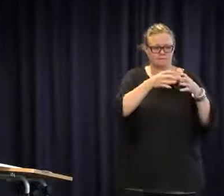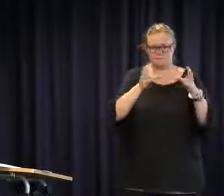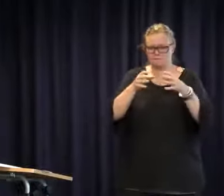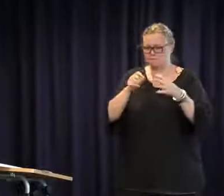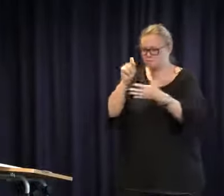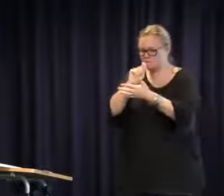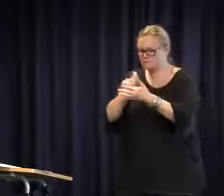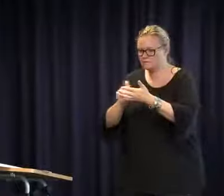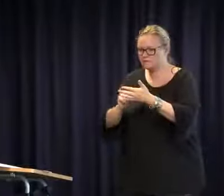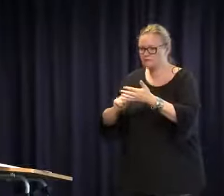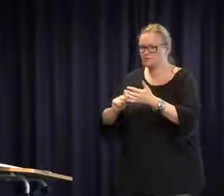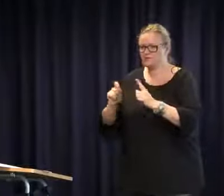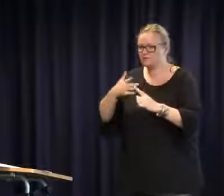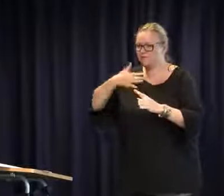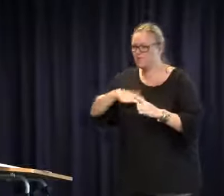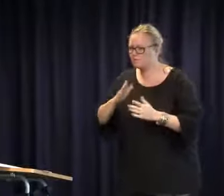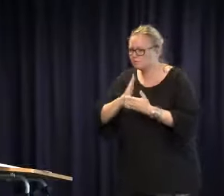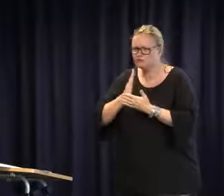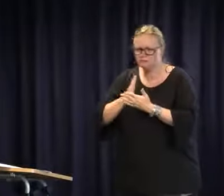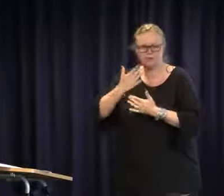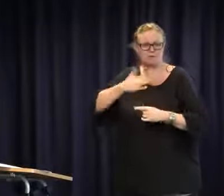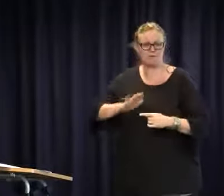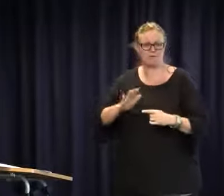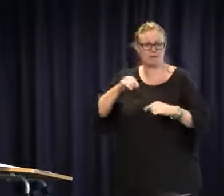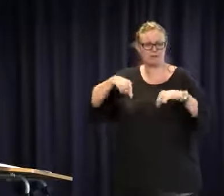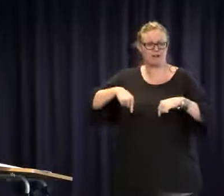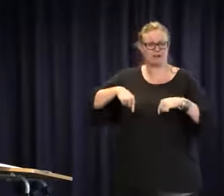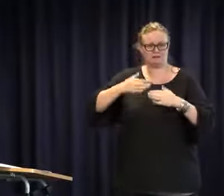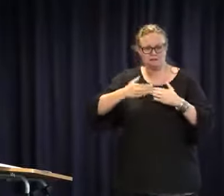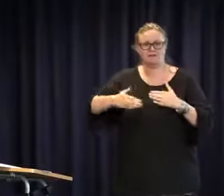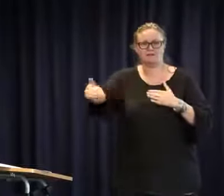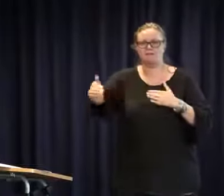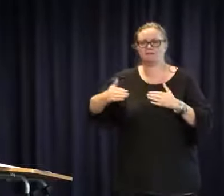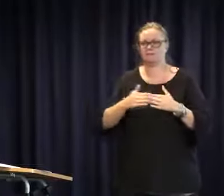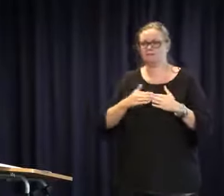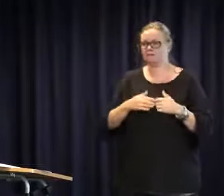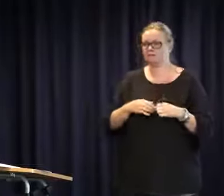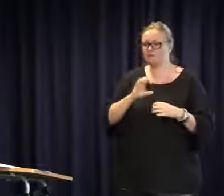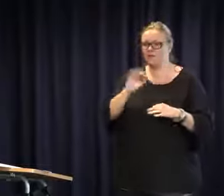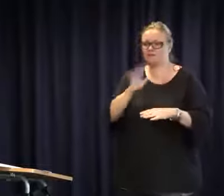this, but smaller workshops where we can really jot down ideas on butcher's paper about what